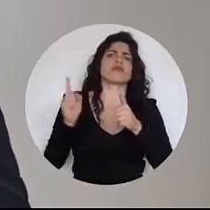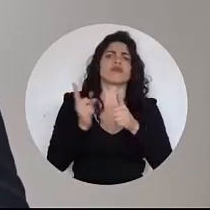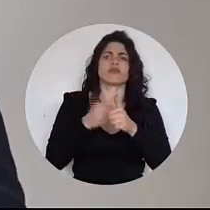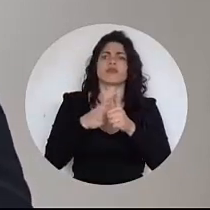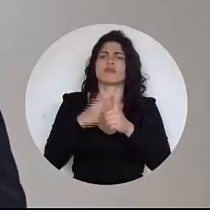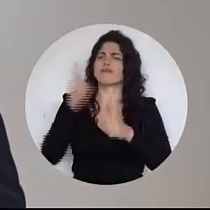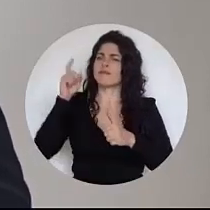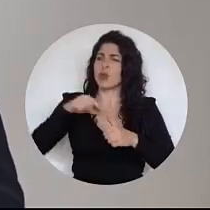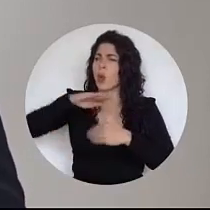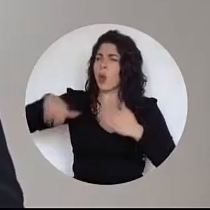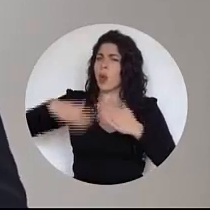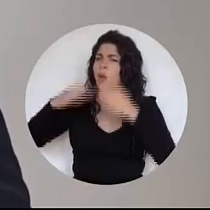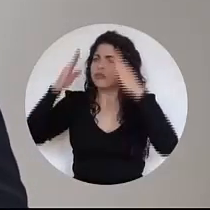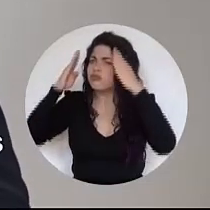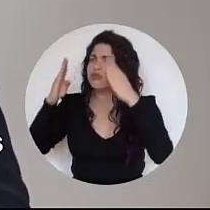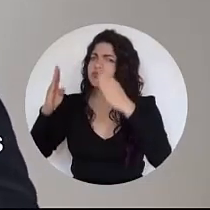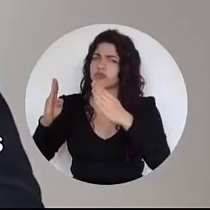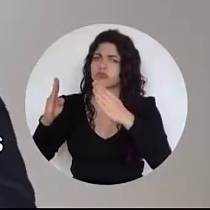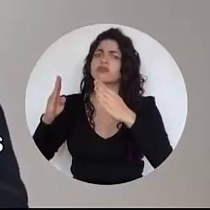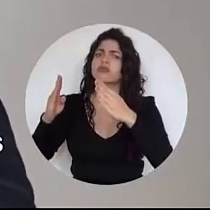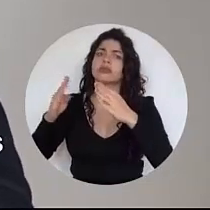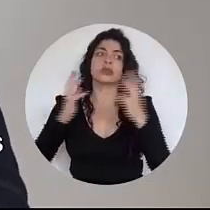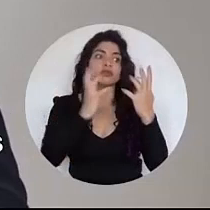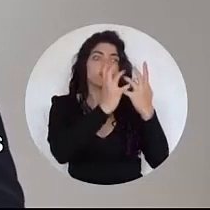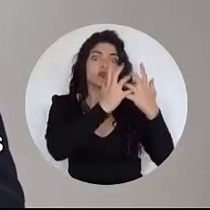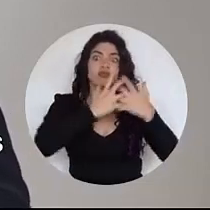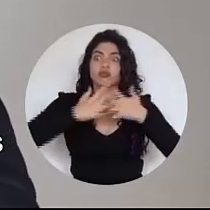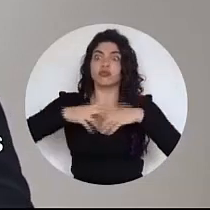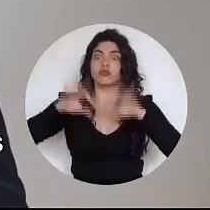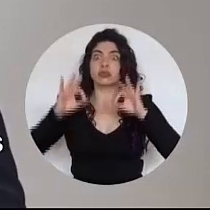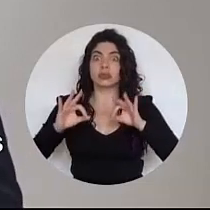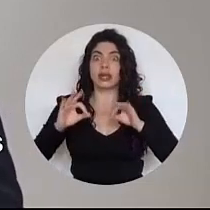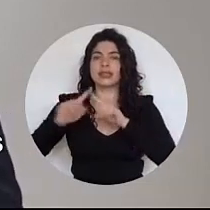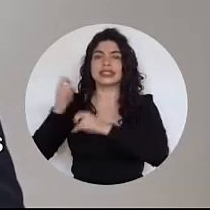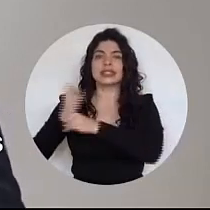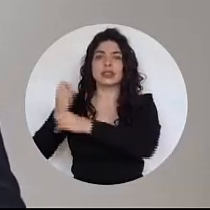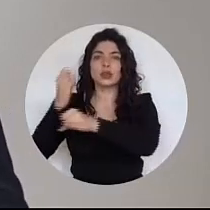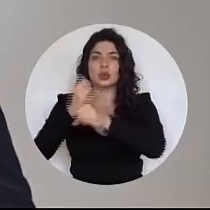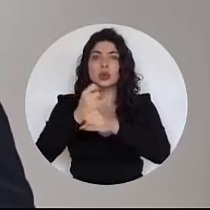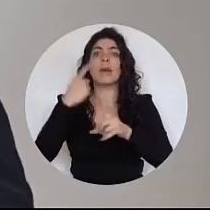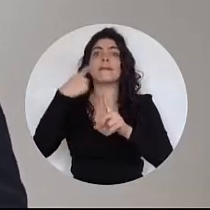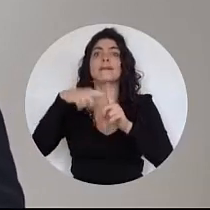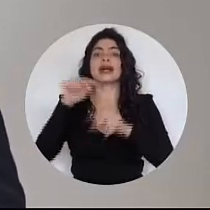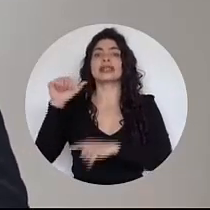all our attention and effective articulation with United Nations institutions and agencies